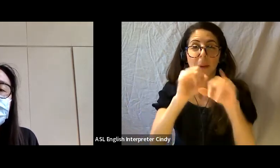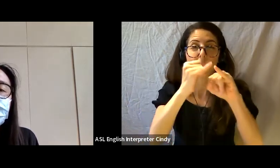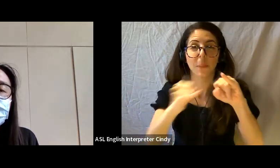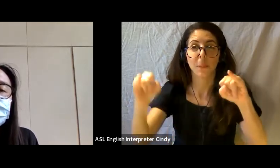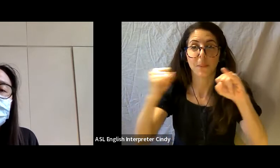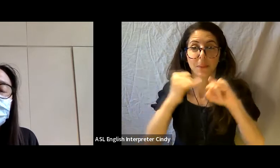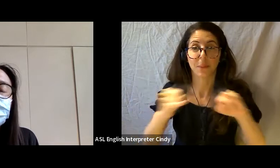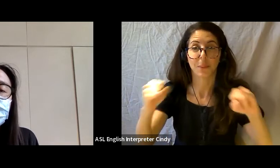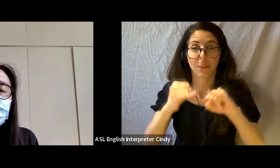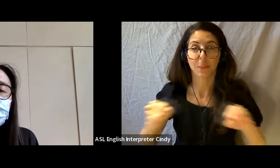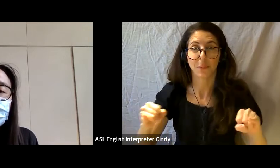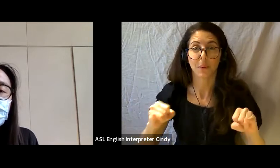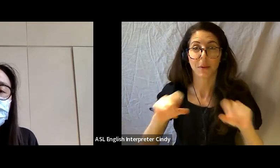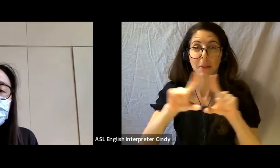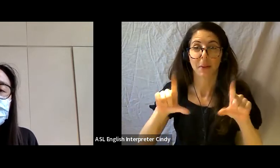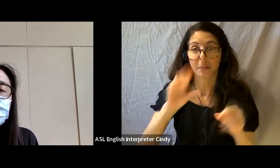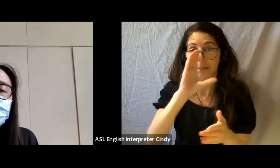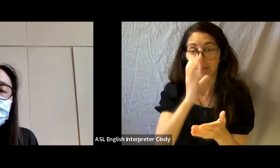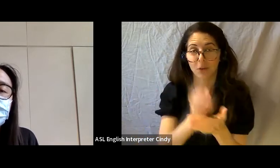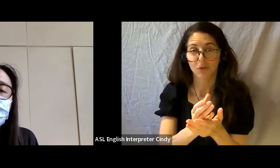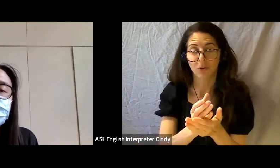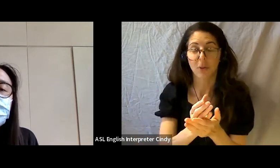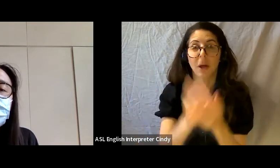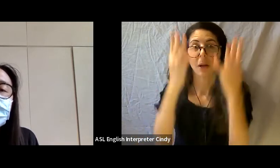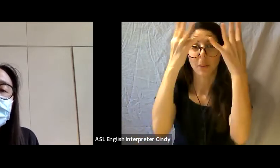And it has a partition made with curtains.